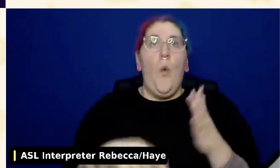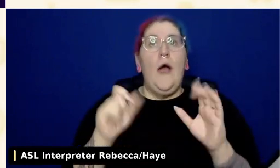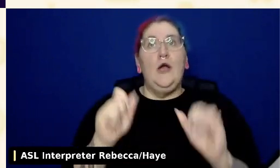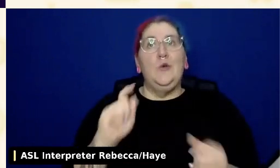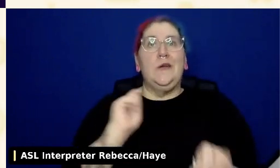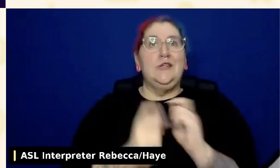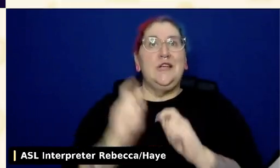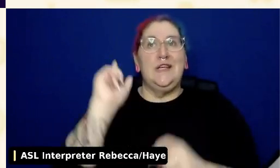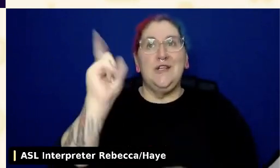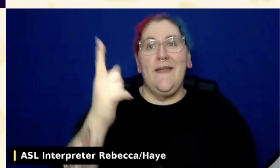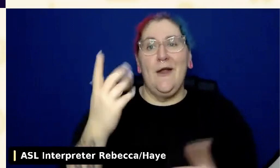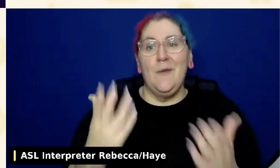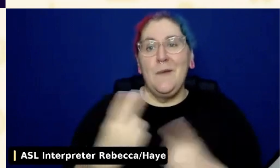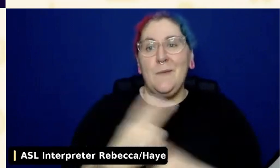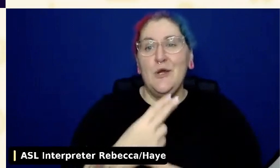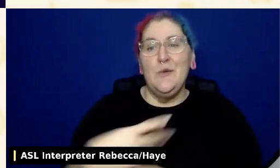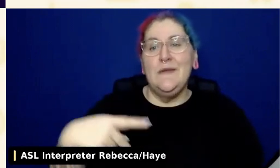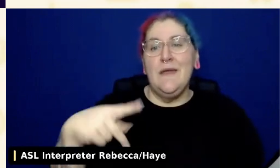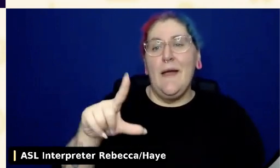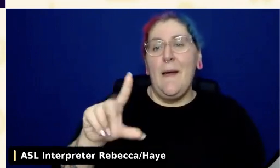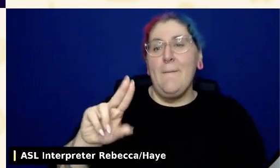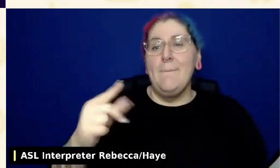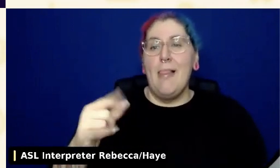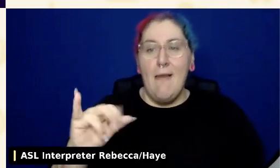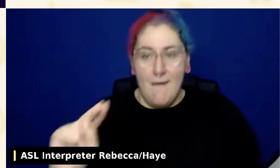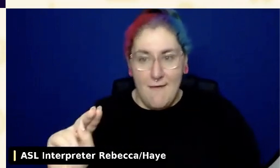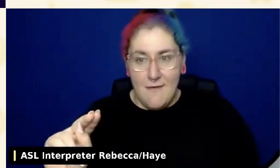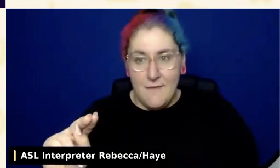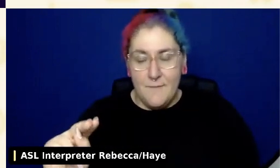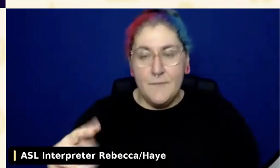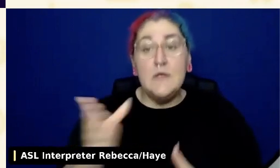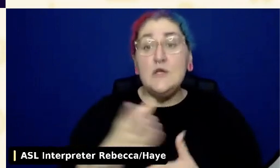So there are some themes out there that are built with...